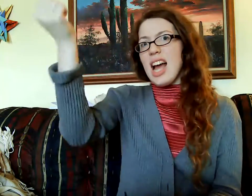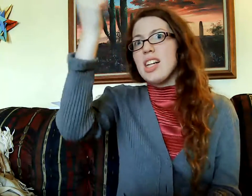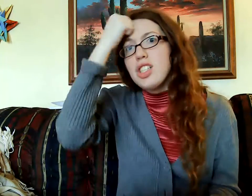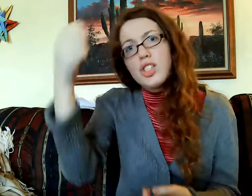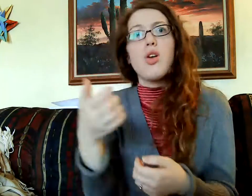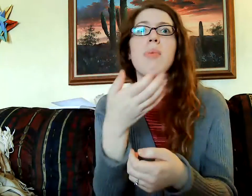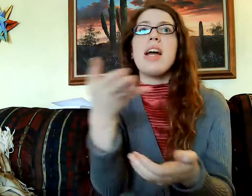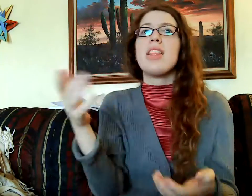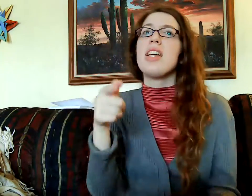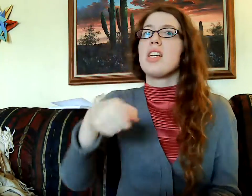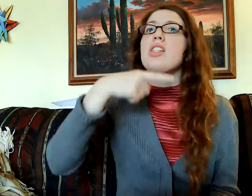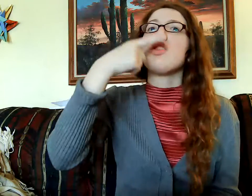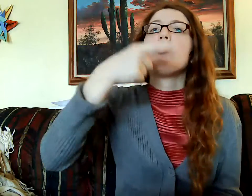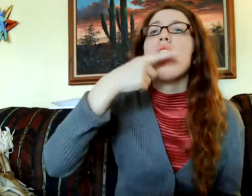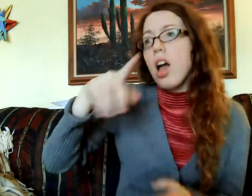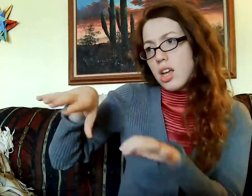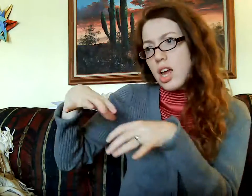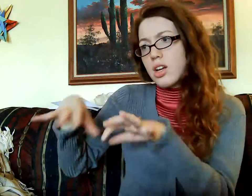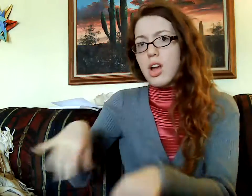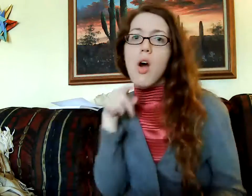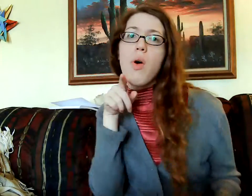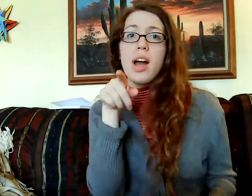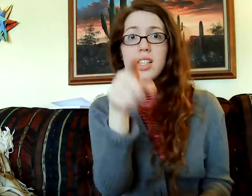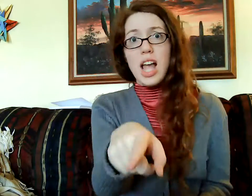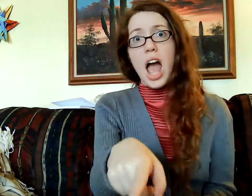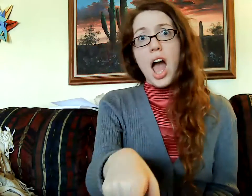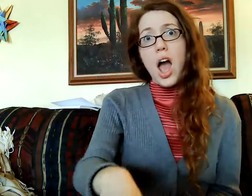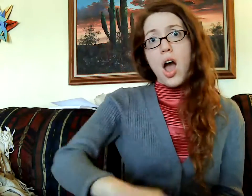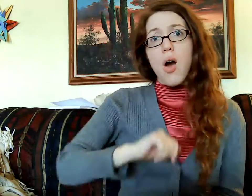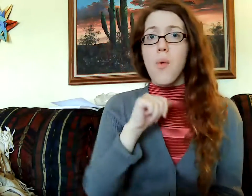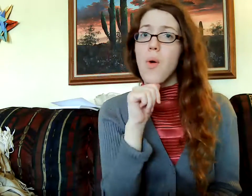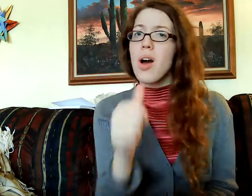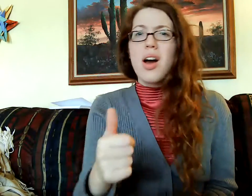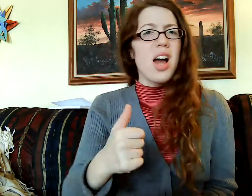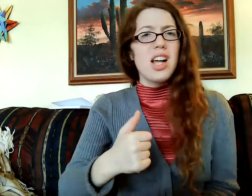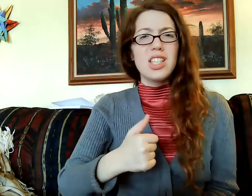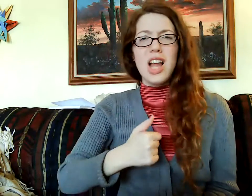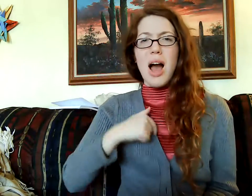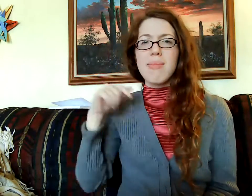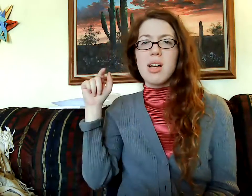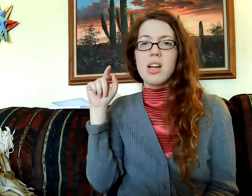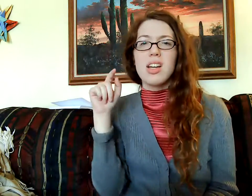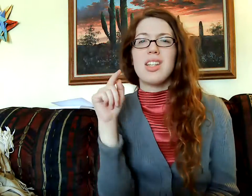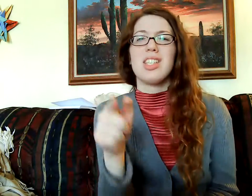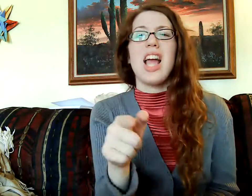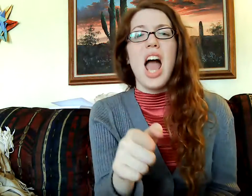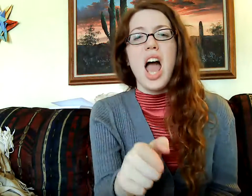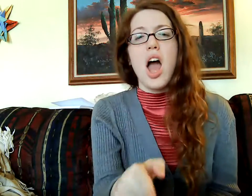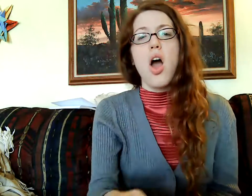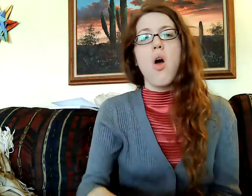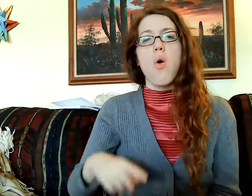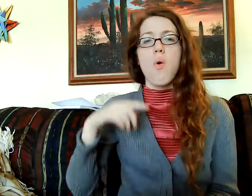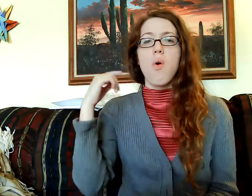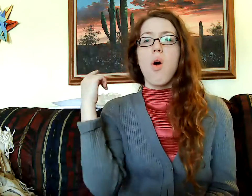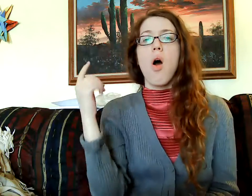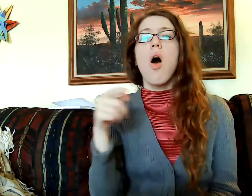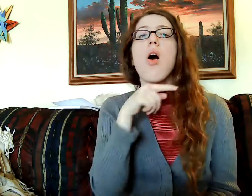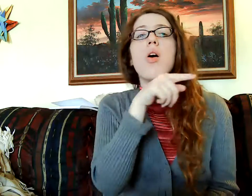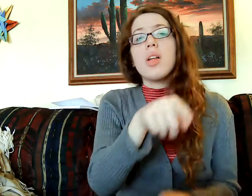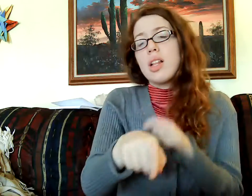STUPID THINGS SAY (and) DO. (IT'S) YOU. NOT ME. (IT'S) YOU. LIES, LIES, PAIN